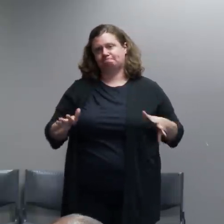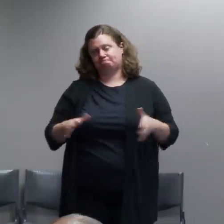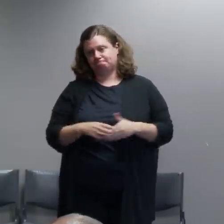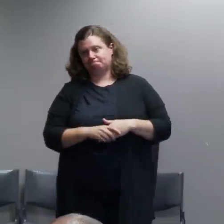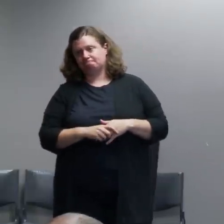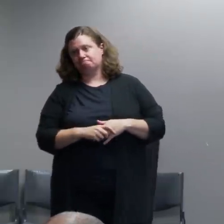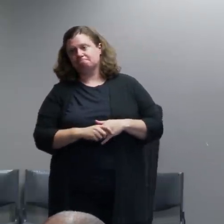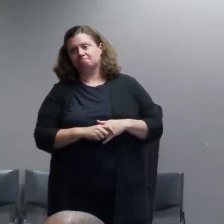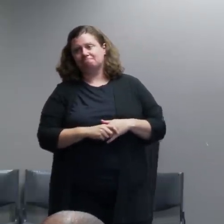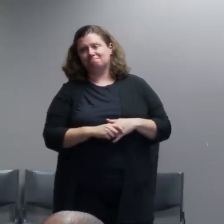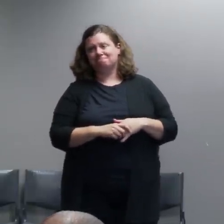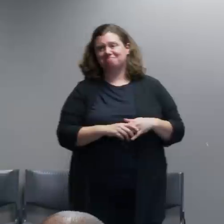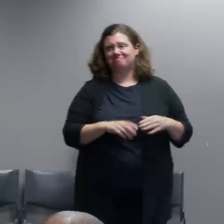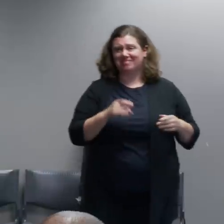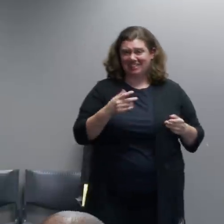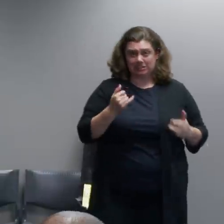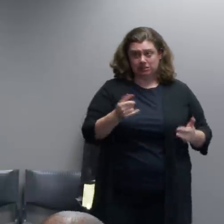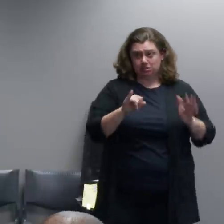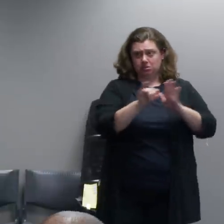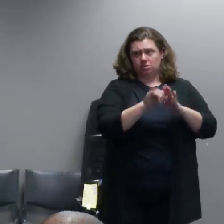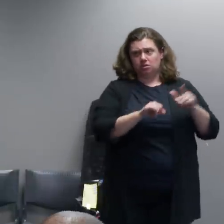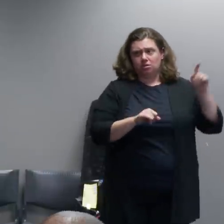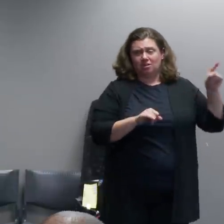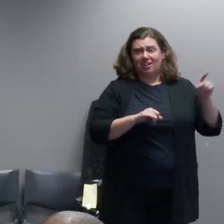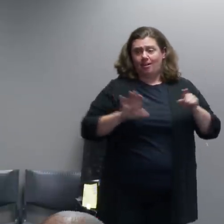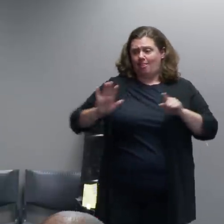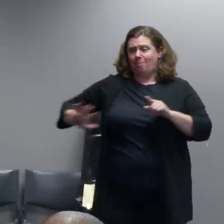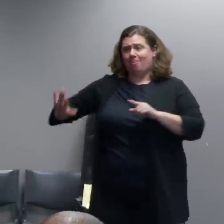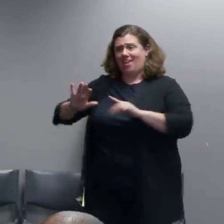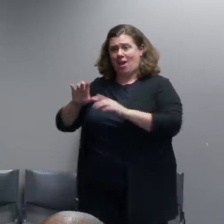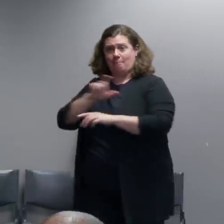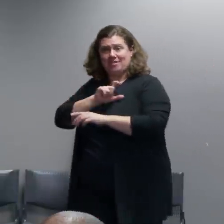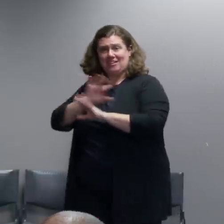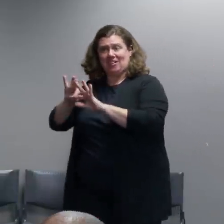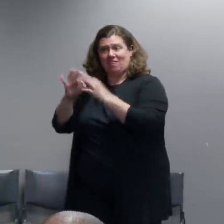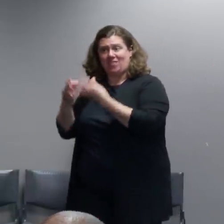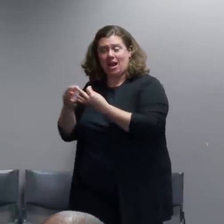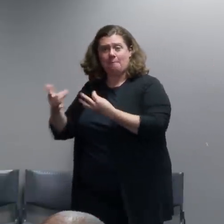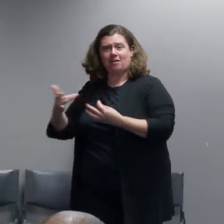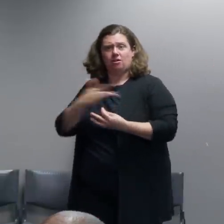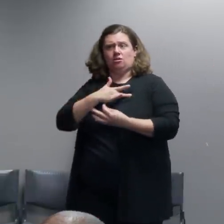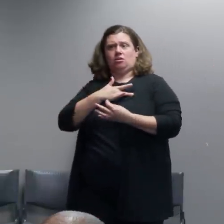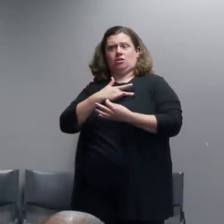on people's families. If you have children this is not a super